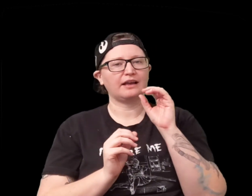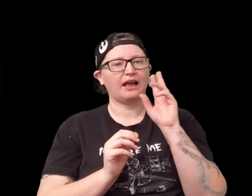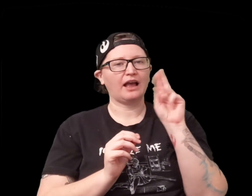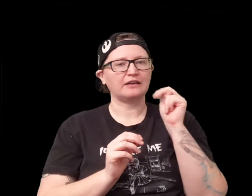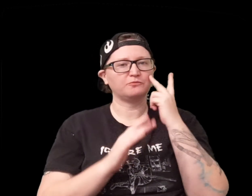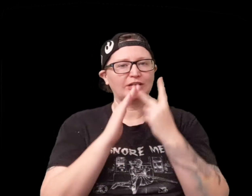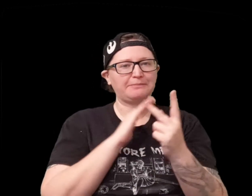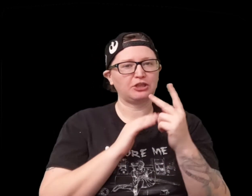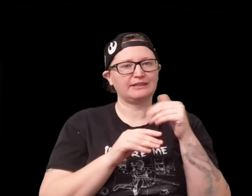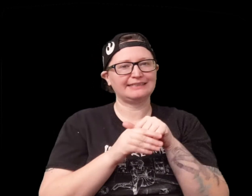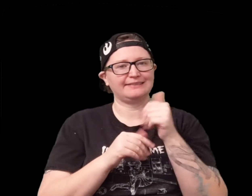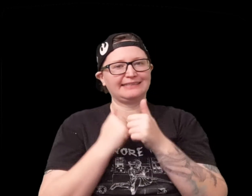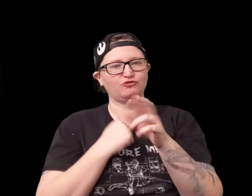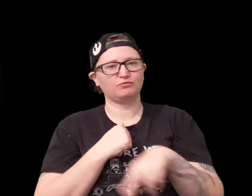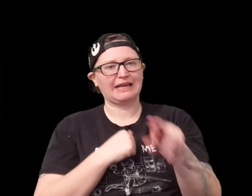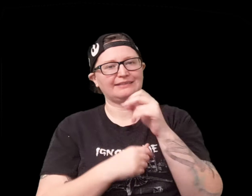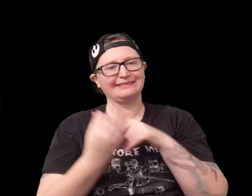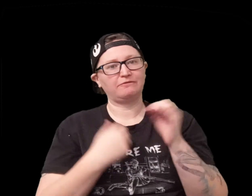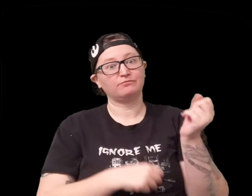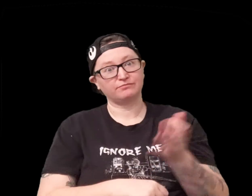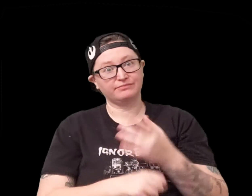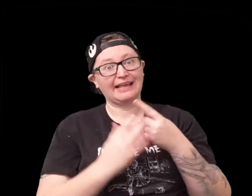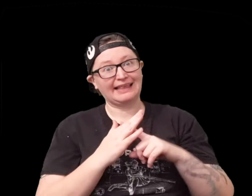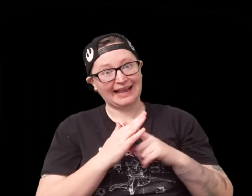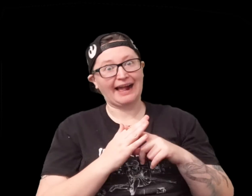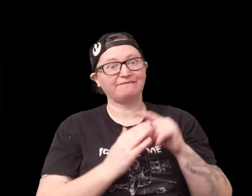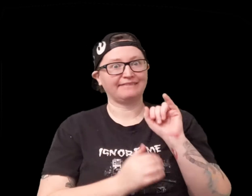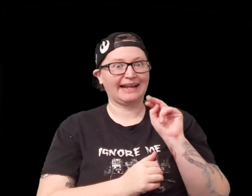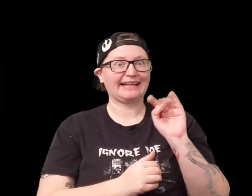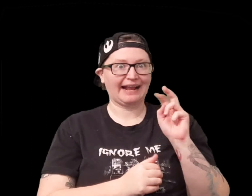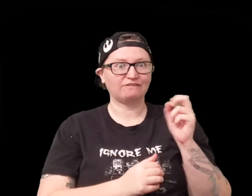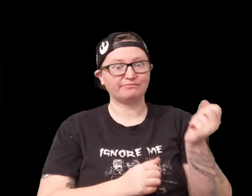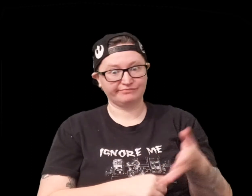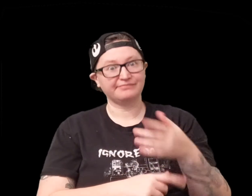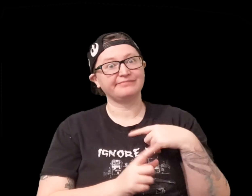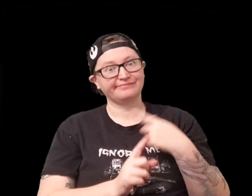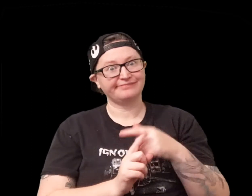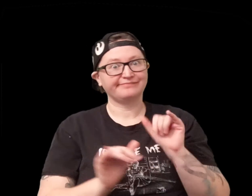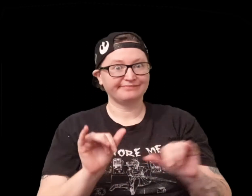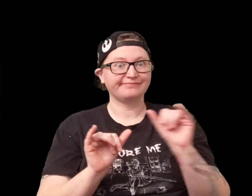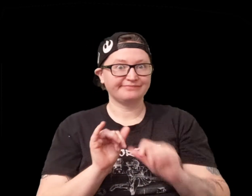of a unpredictive element in each round instead of just rolling you know initiative each time and